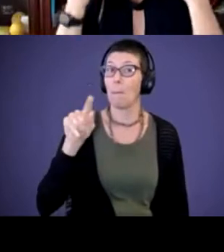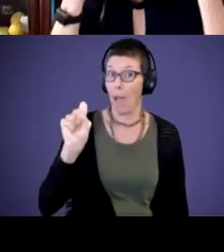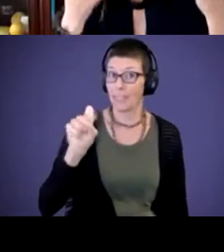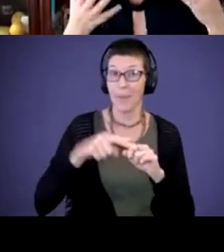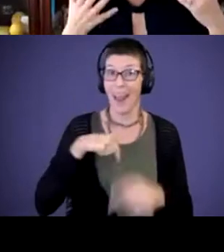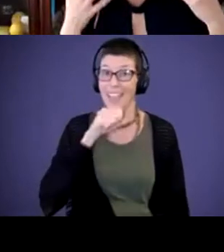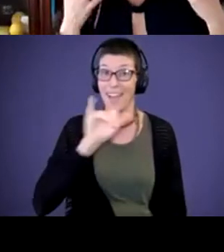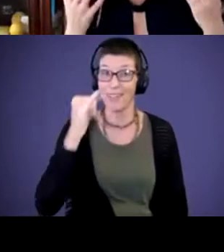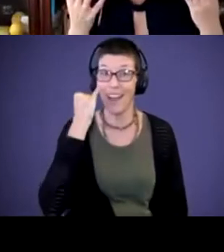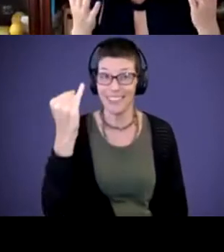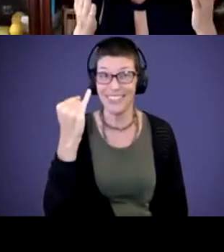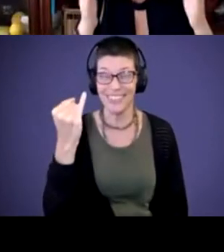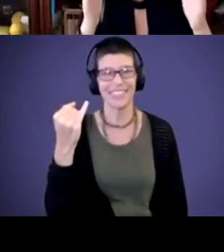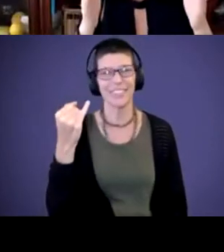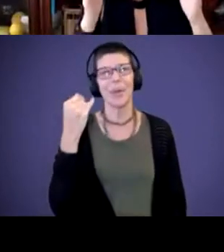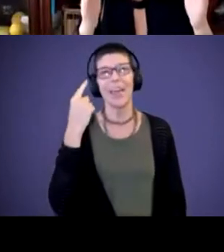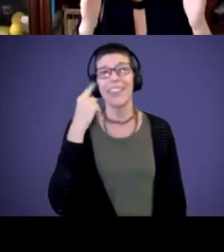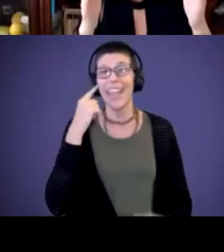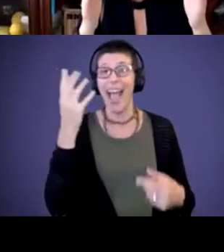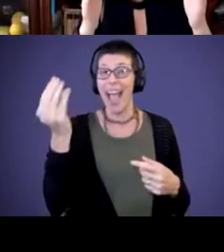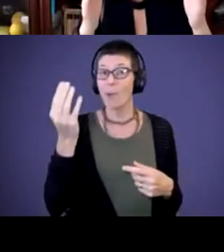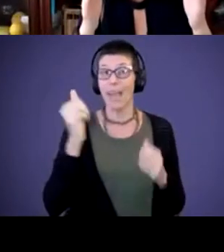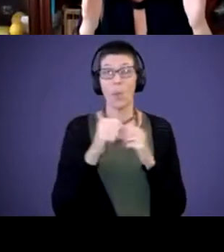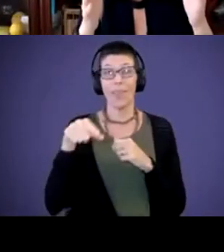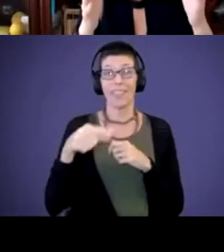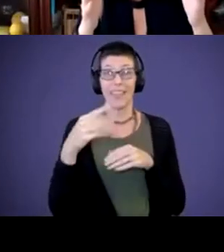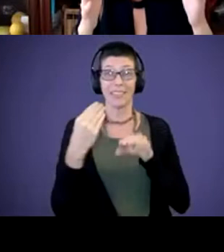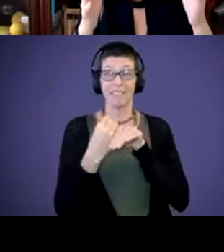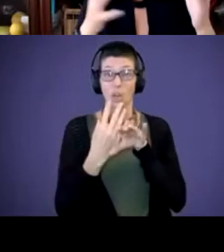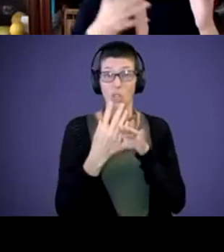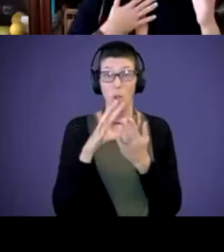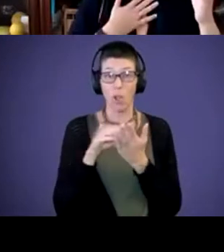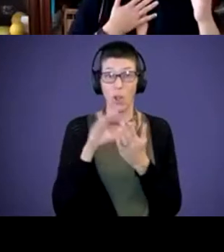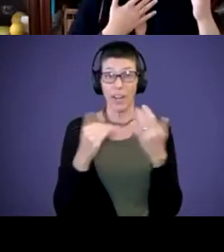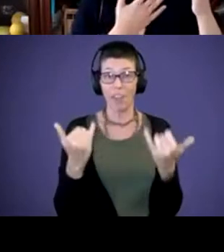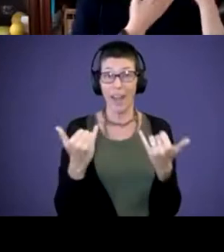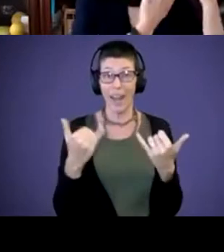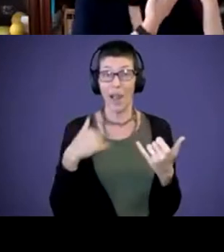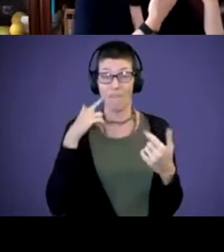thinking outside, with this virtual learning right now, we, I know for me, I've relied on